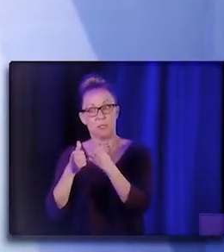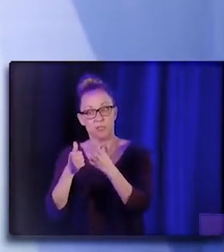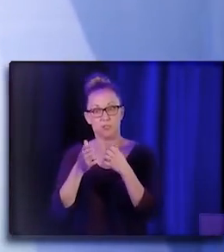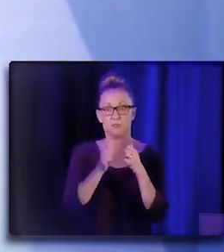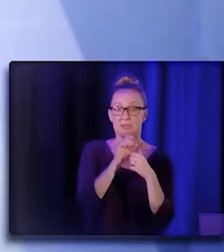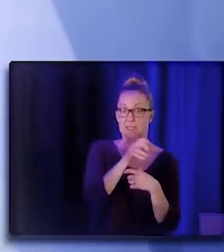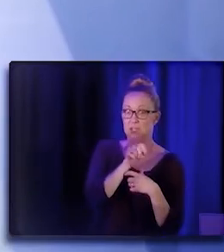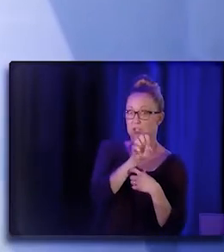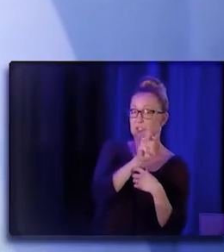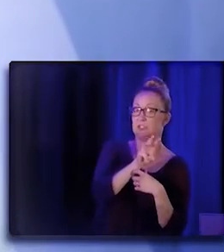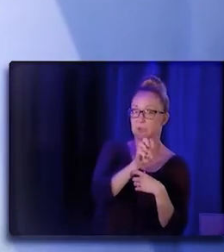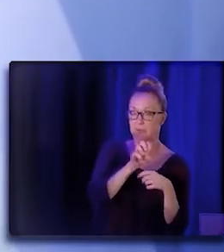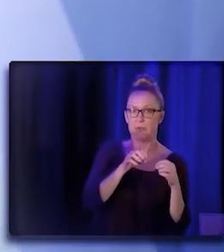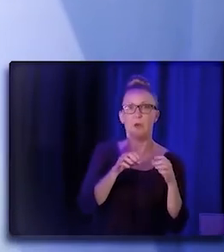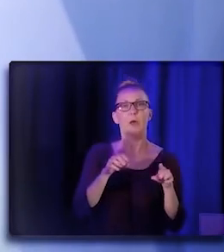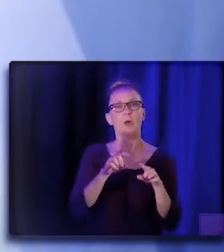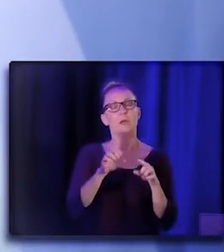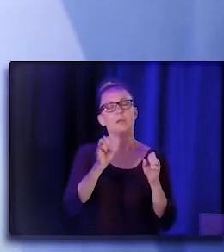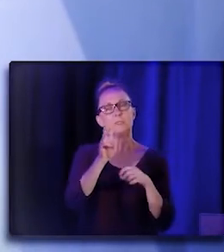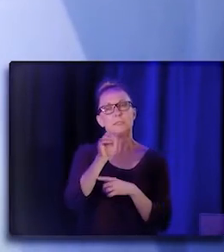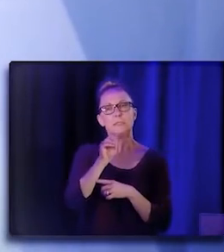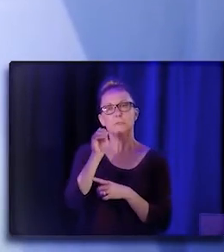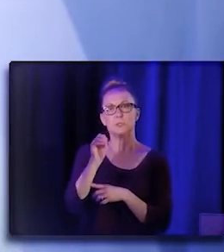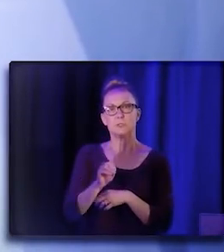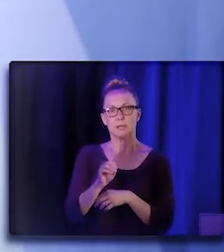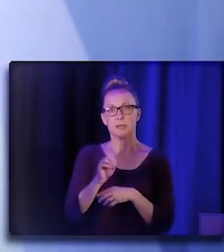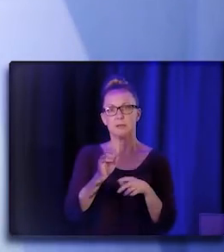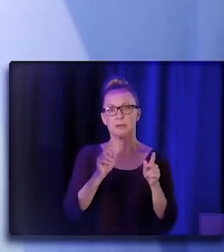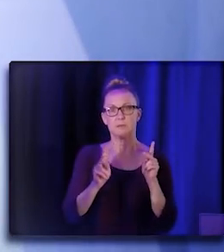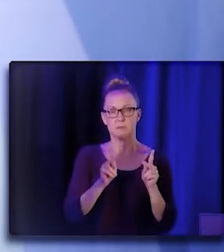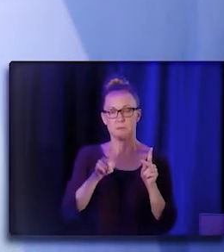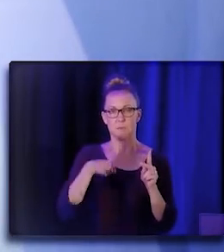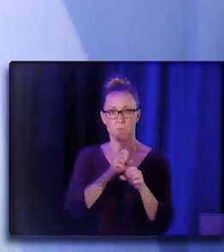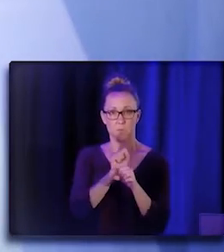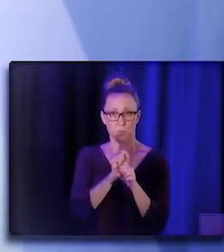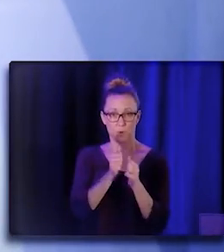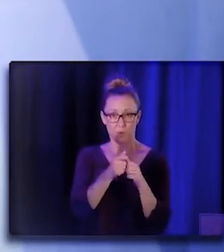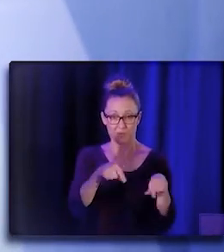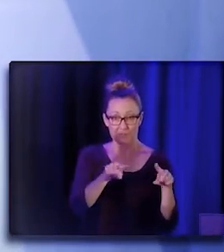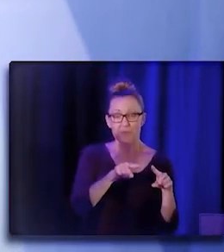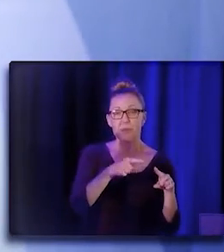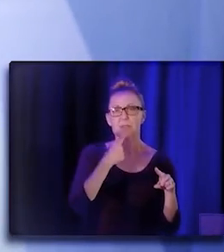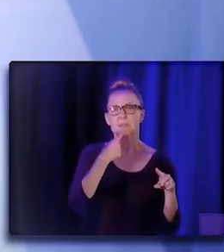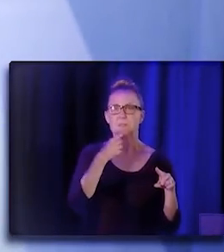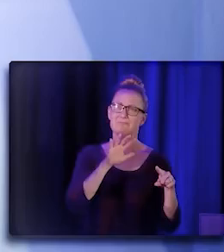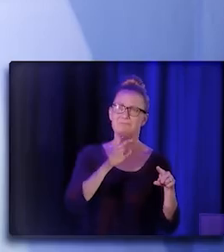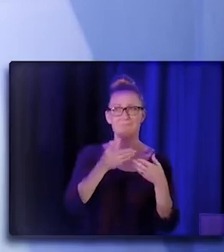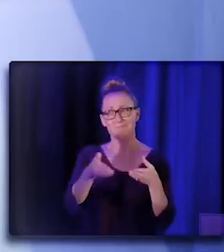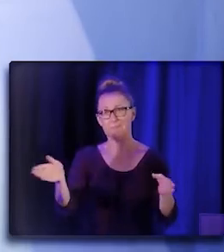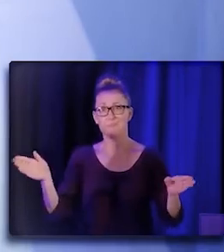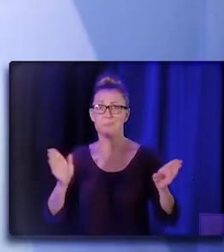but you know, 60% of folks of the CHW/P/Rs we've been working with say, you know, the general public doesn't know what we do,